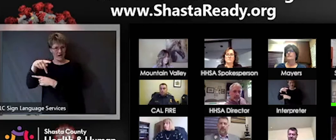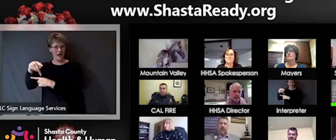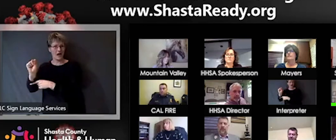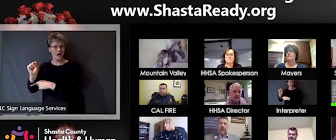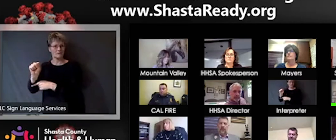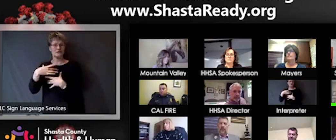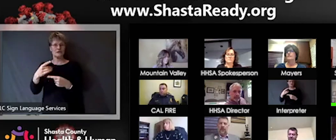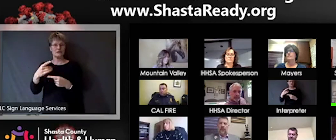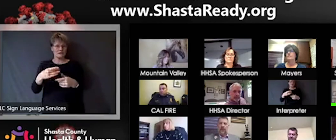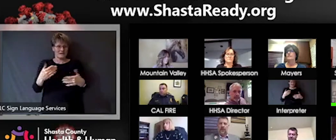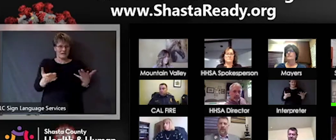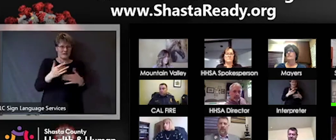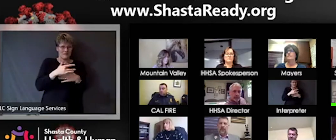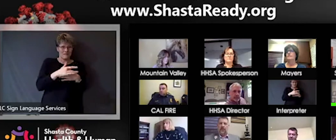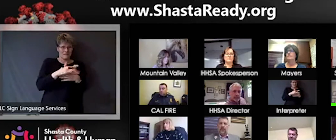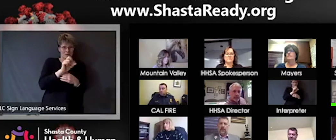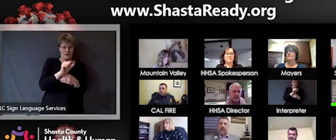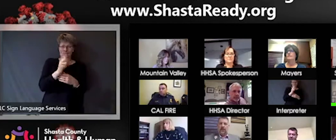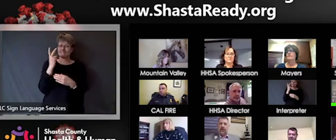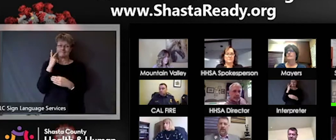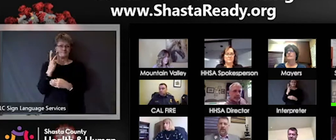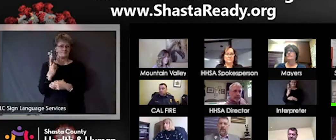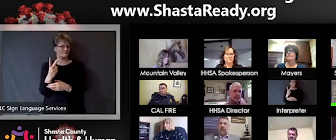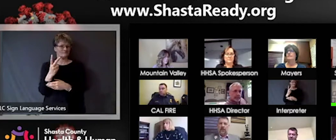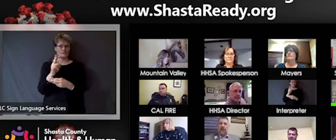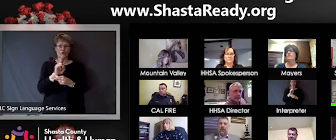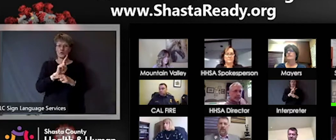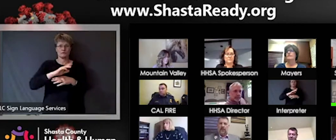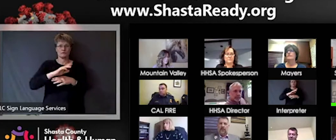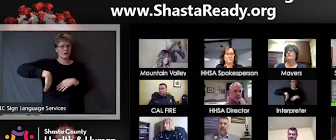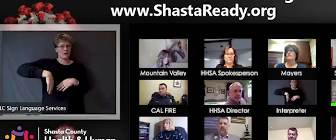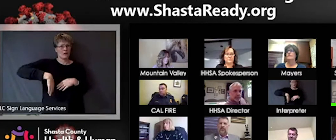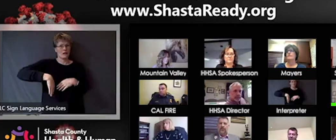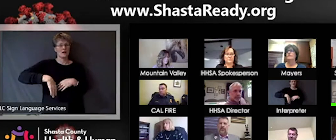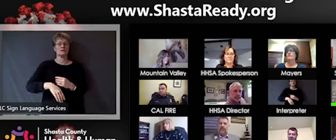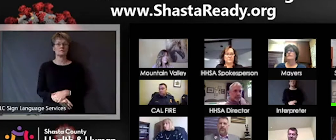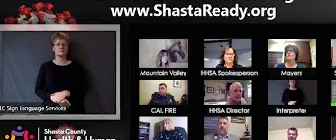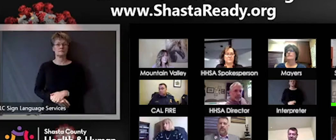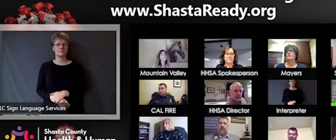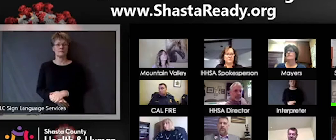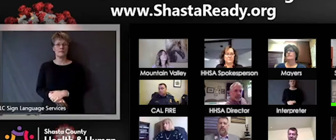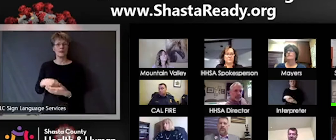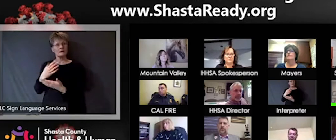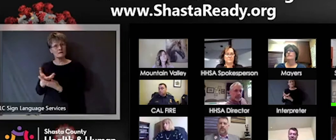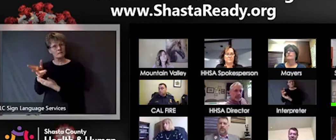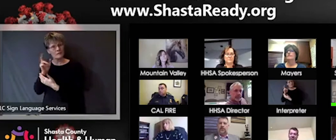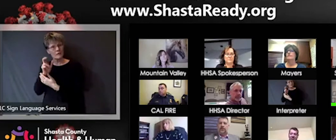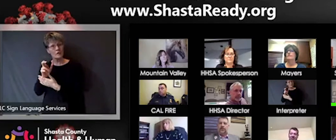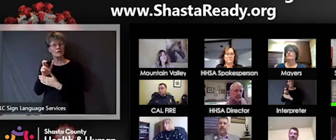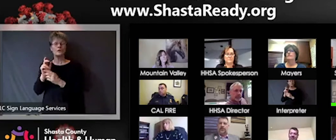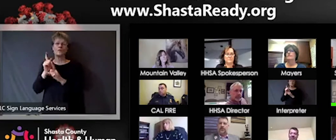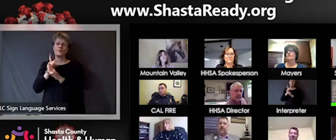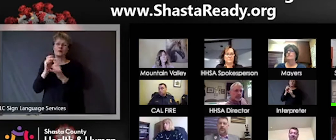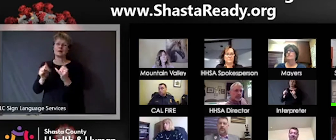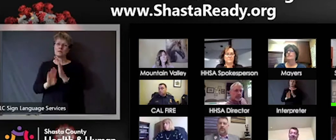United States or used yet. Some of them actually that I've heard about are really more in development stage, so I don't know if that one that you